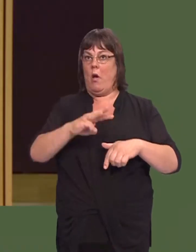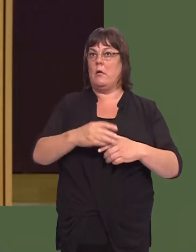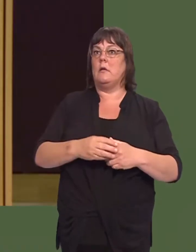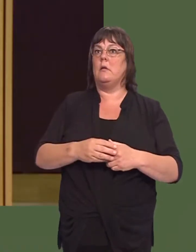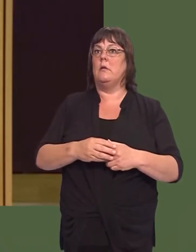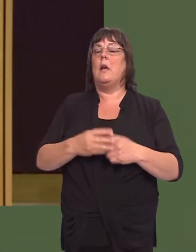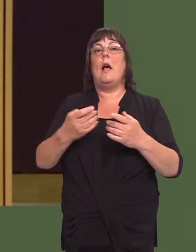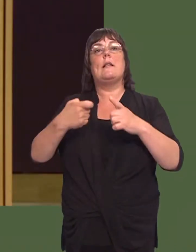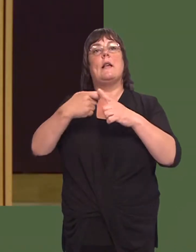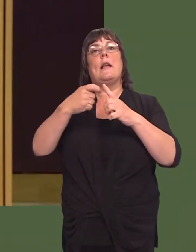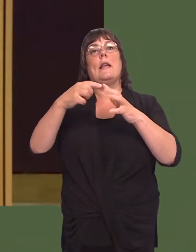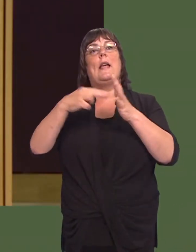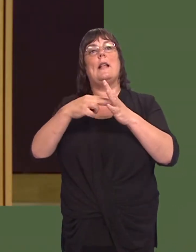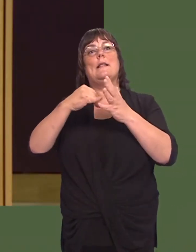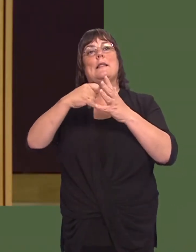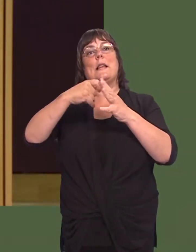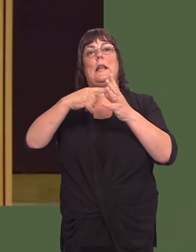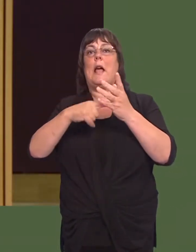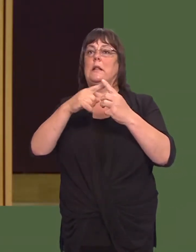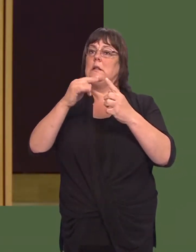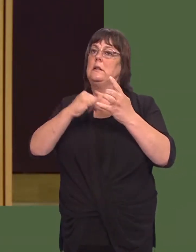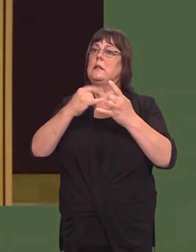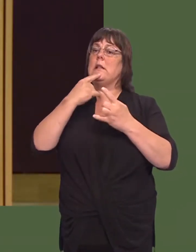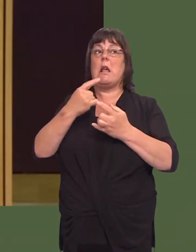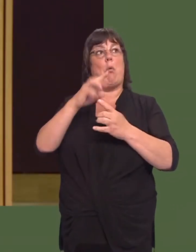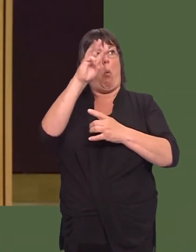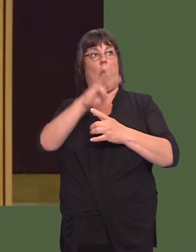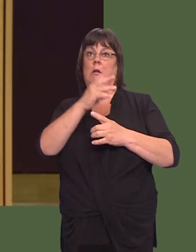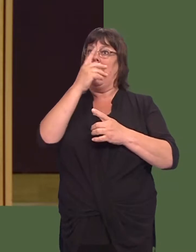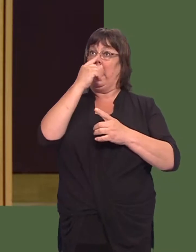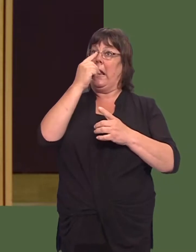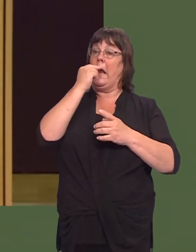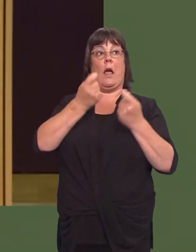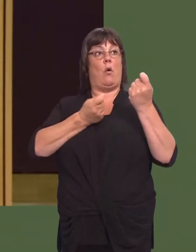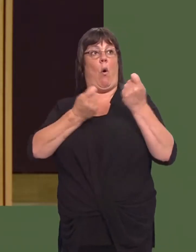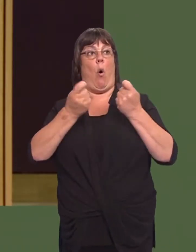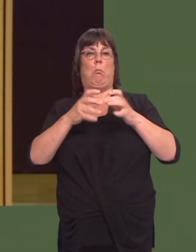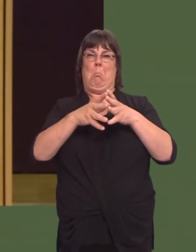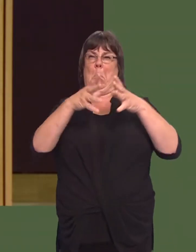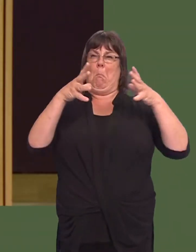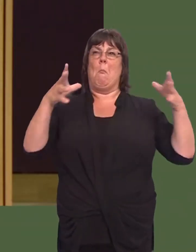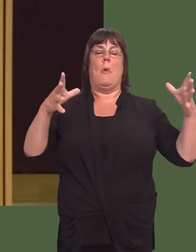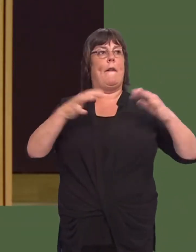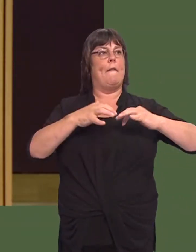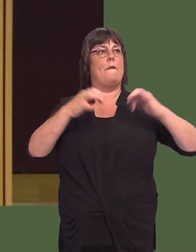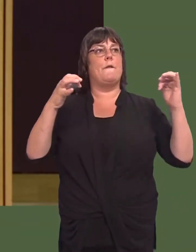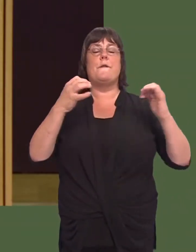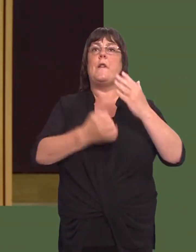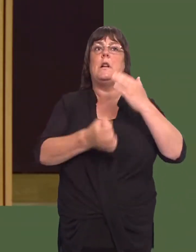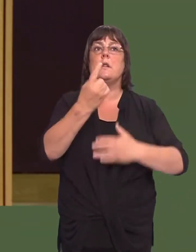Ken Skates has quite rightly said that Wales has great potential to host major new events that havenít yet been to Wales.